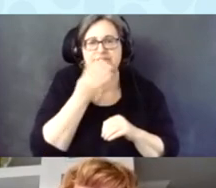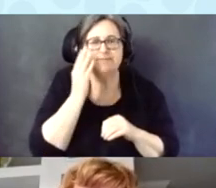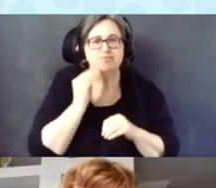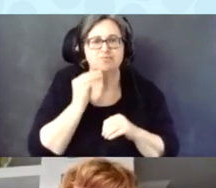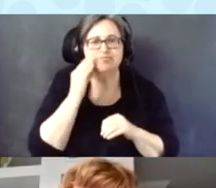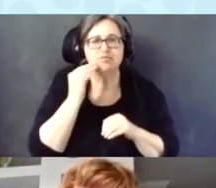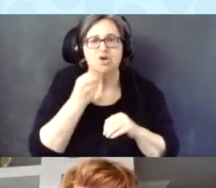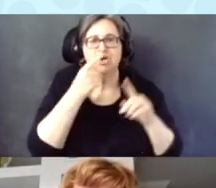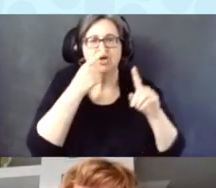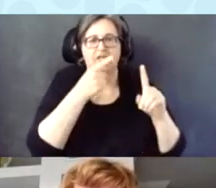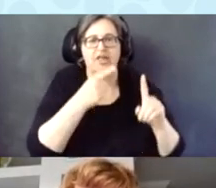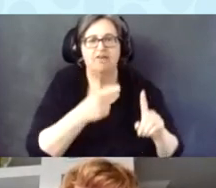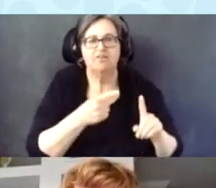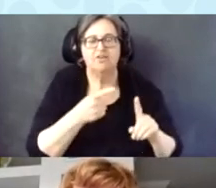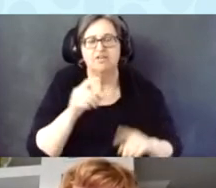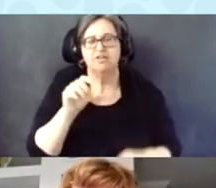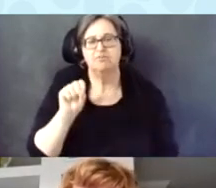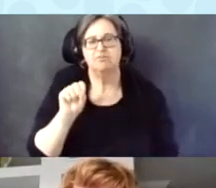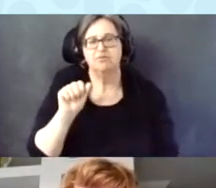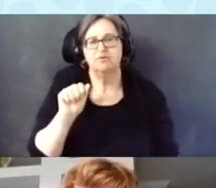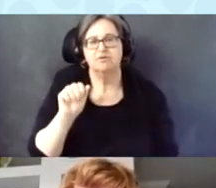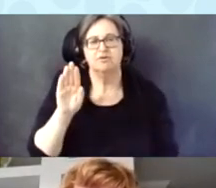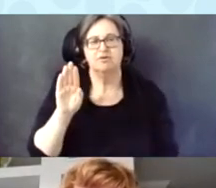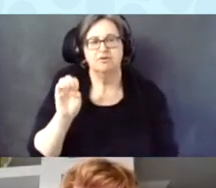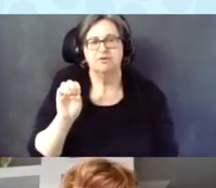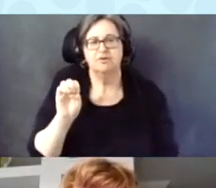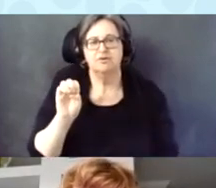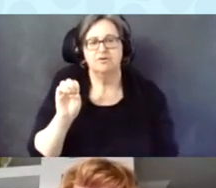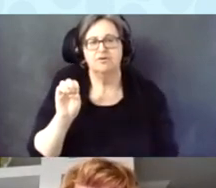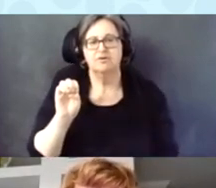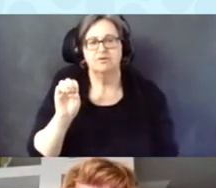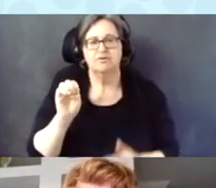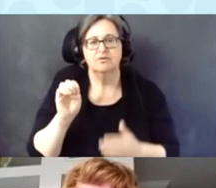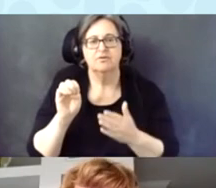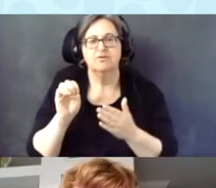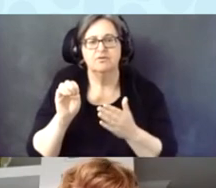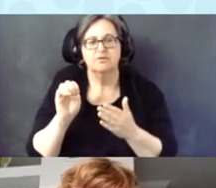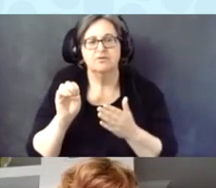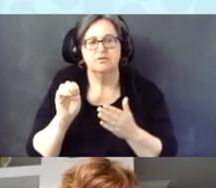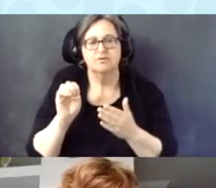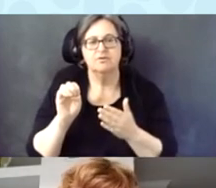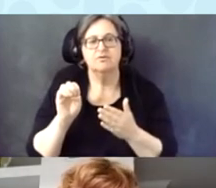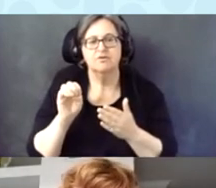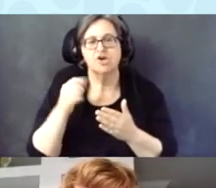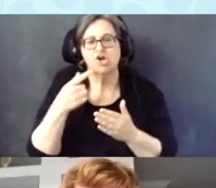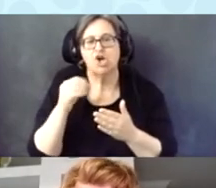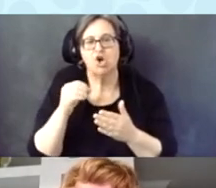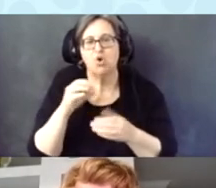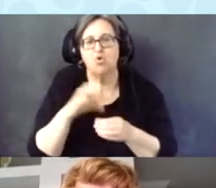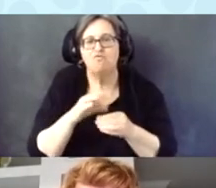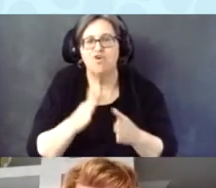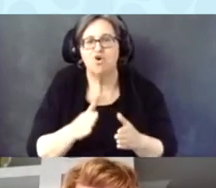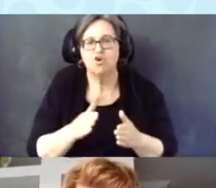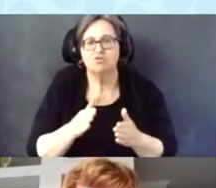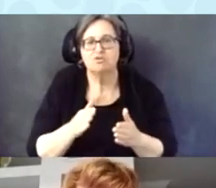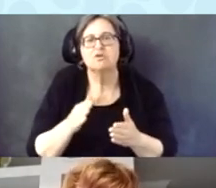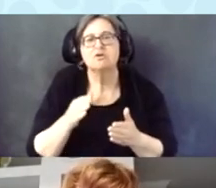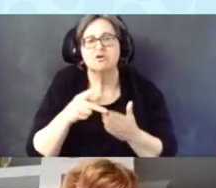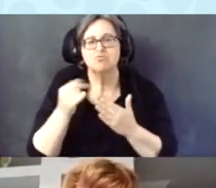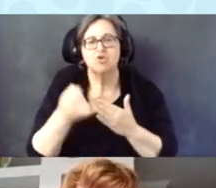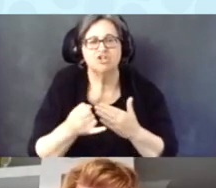and goals of the SABE Go-Voter Project.